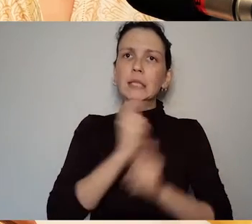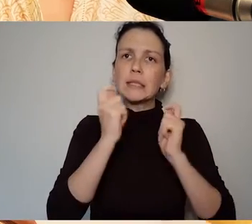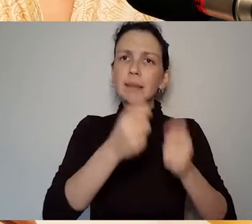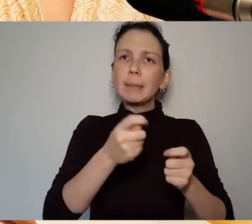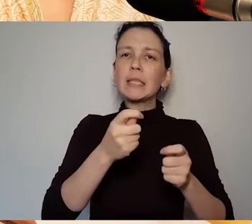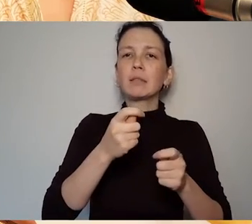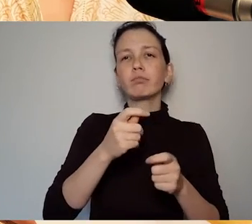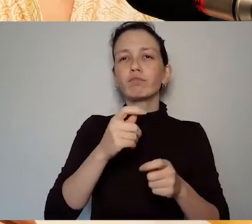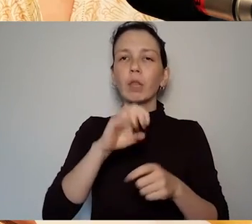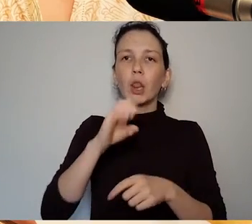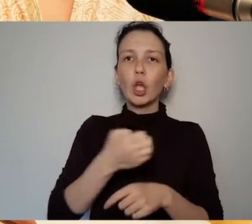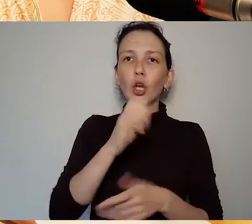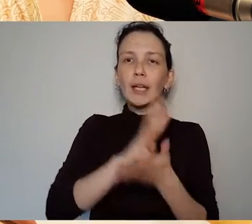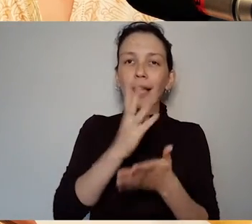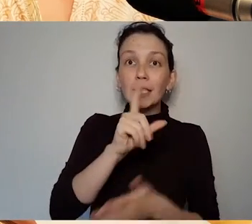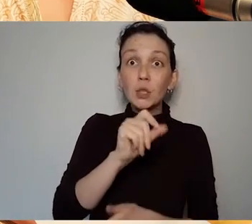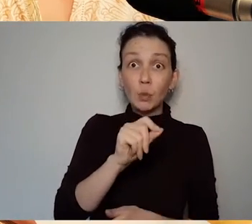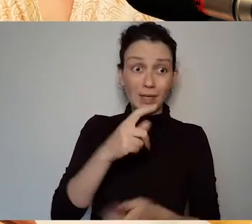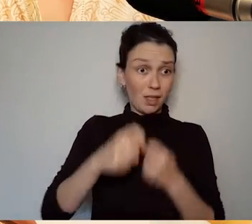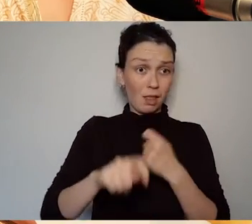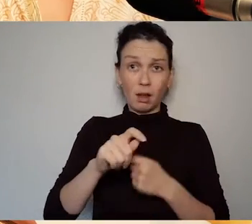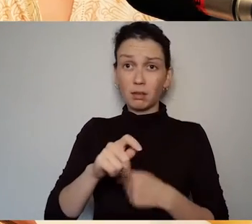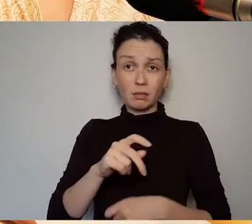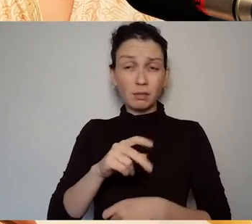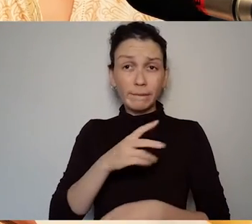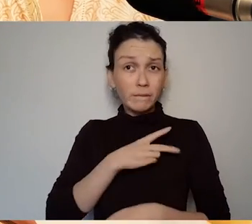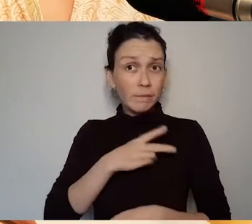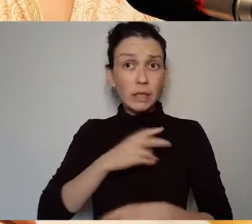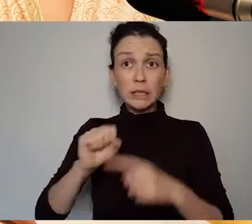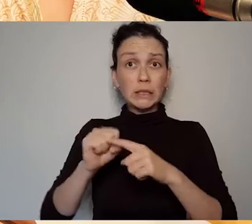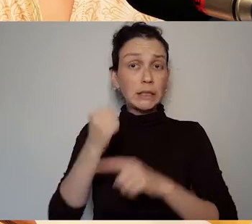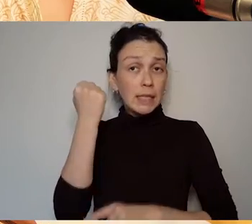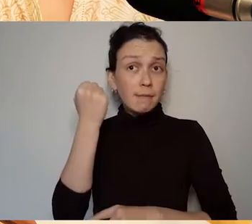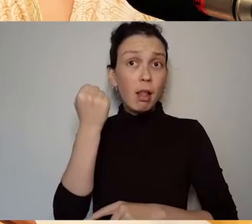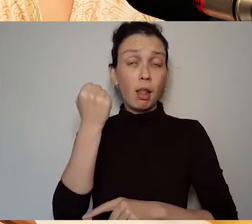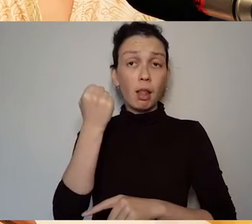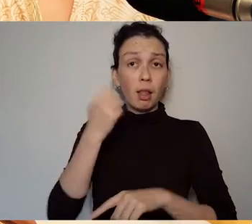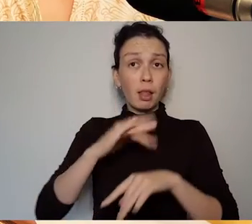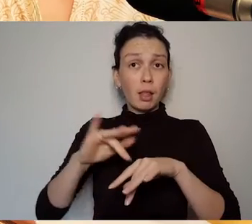really wonderful career in The Abbey in the 1930s. 6 plays produced in The Abbey